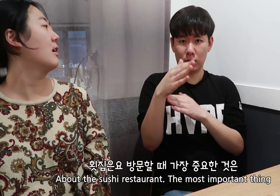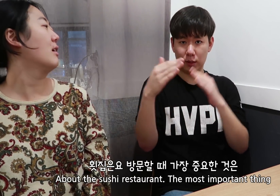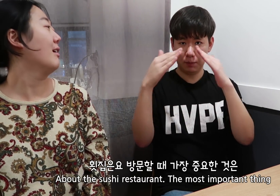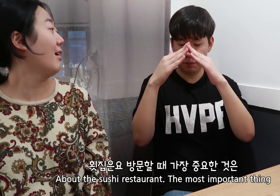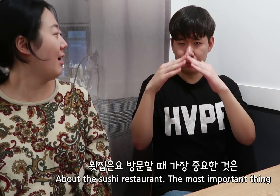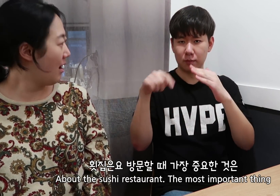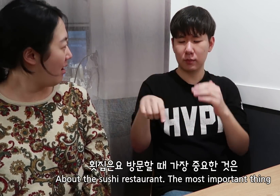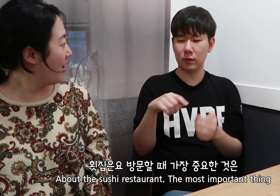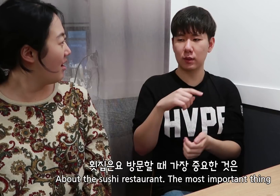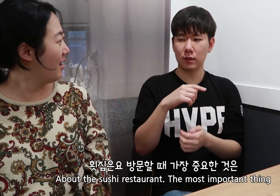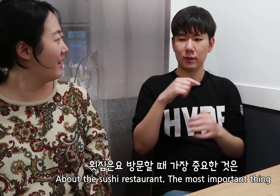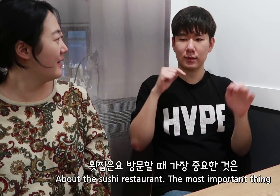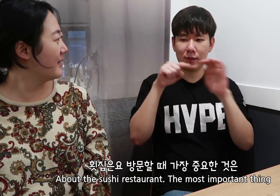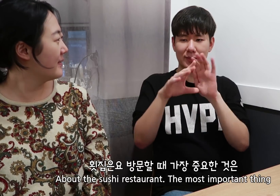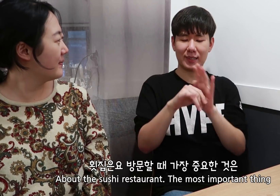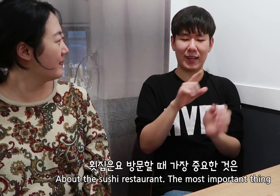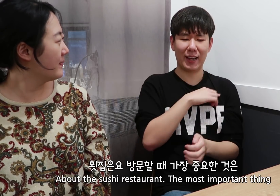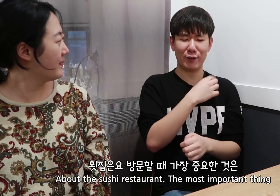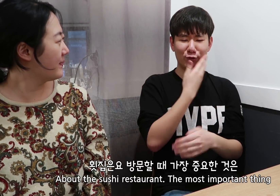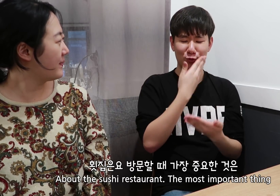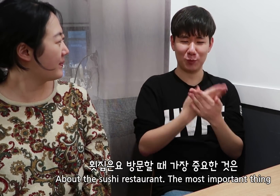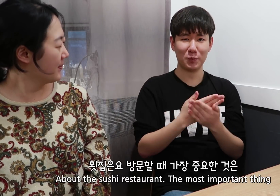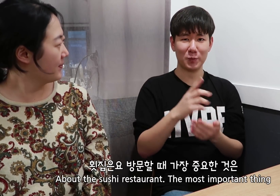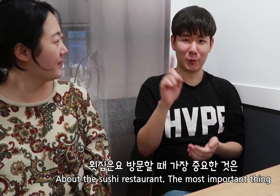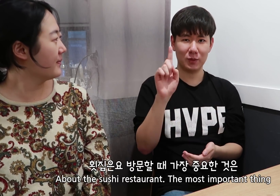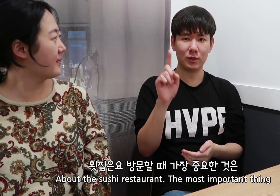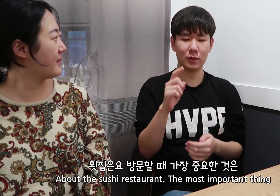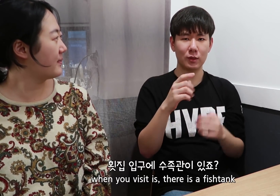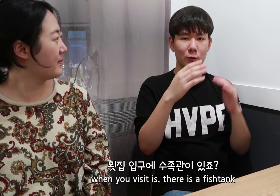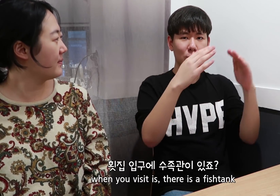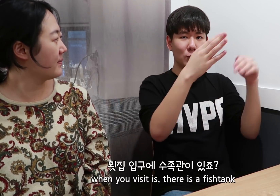About the sushi restaurant. The most important thing